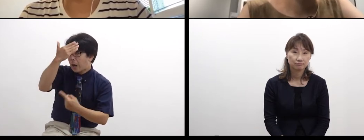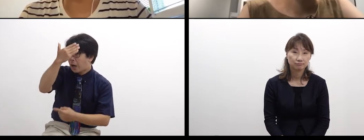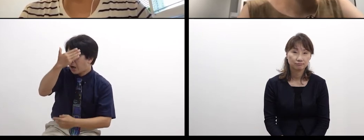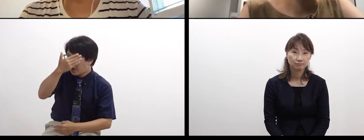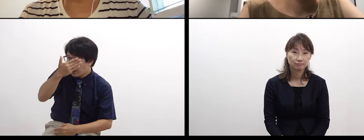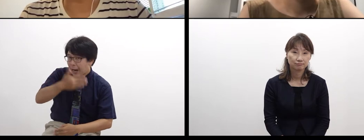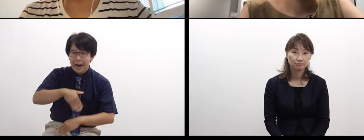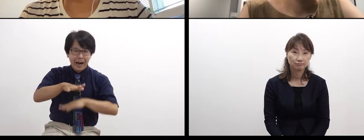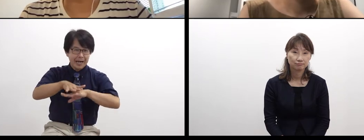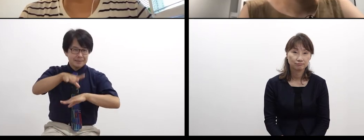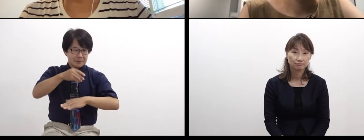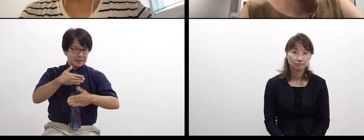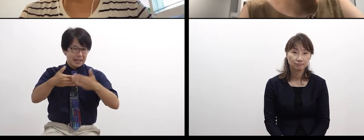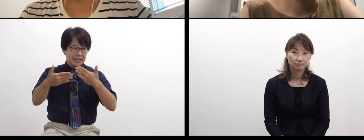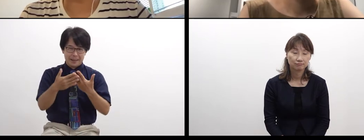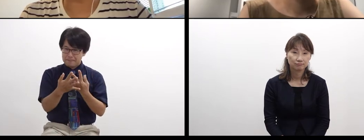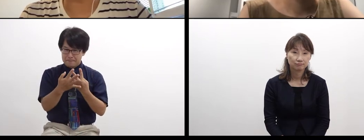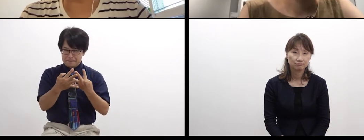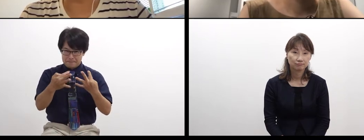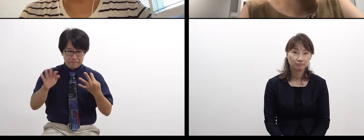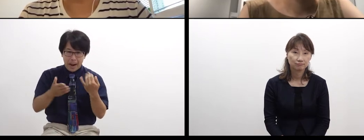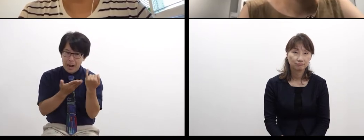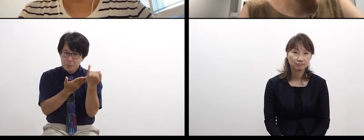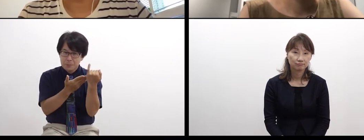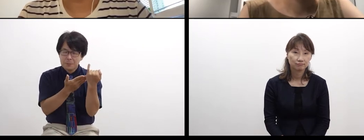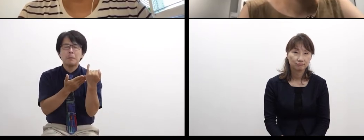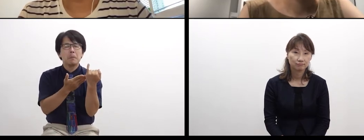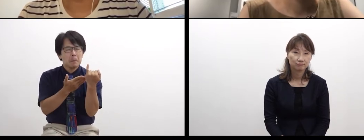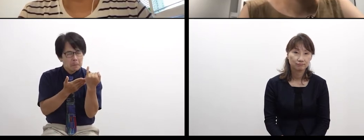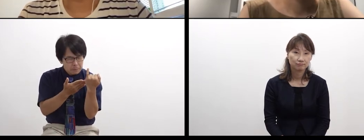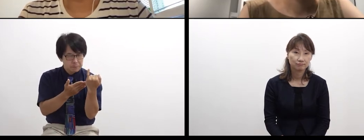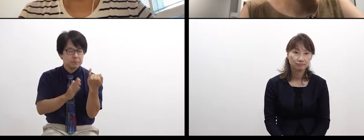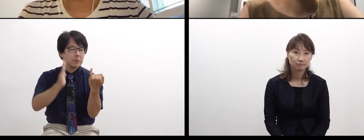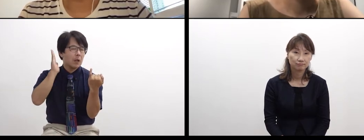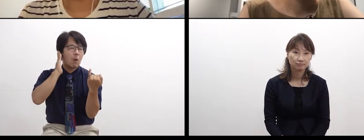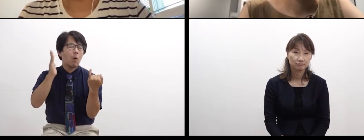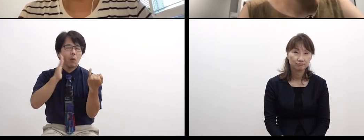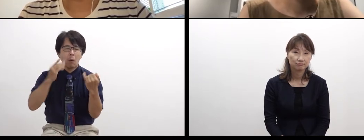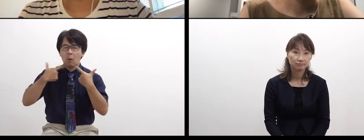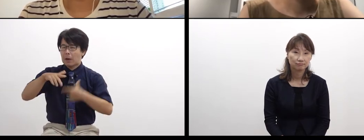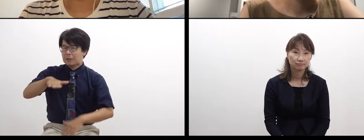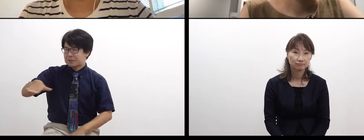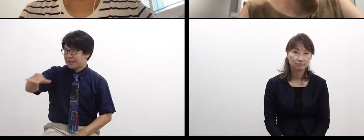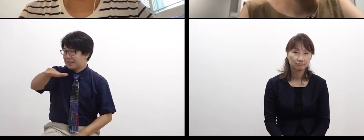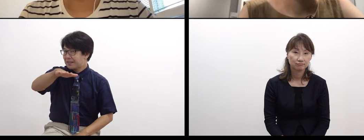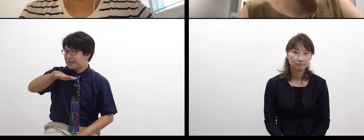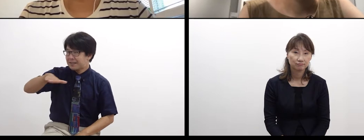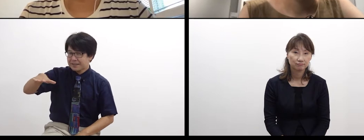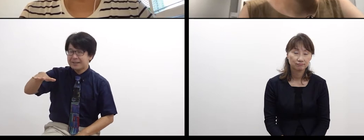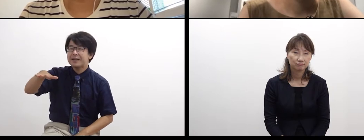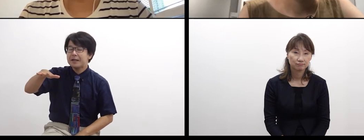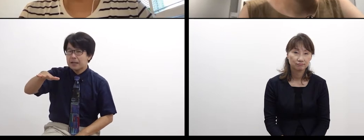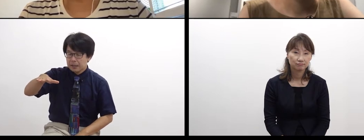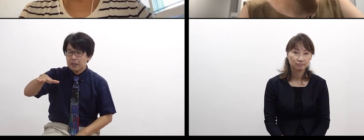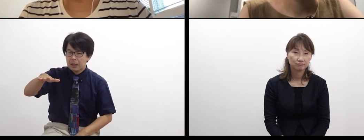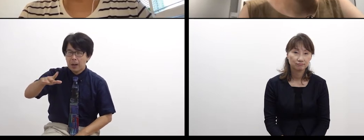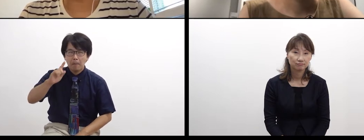She’s making many trials